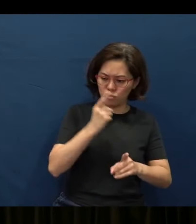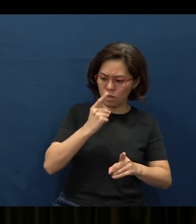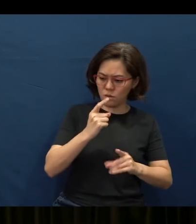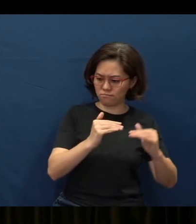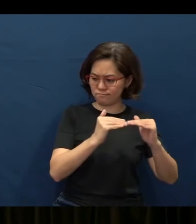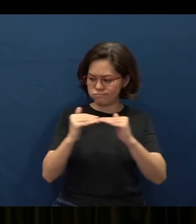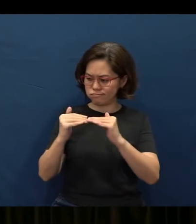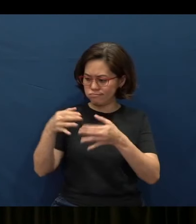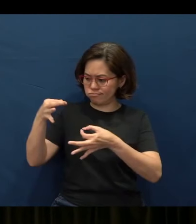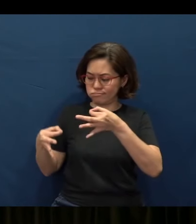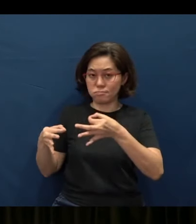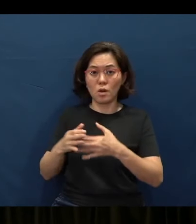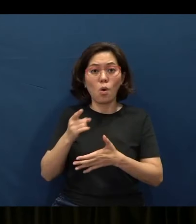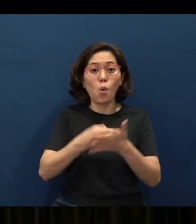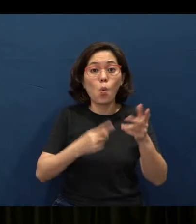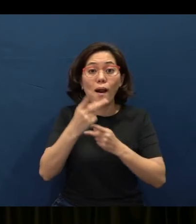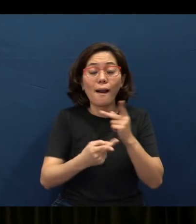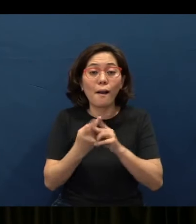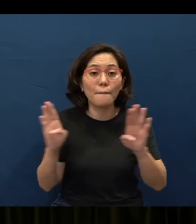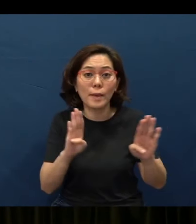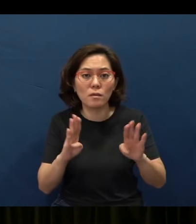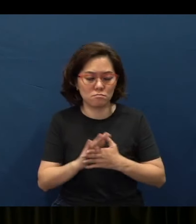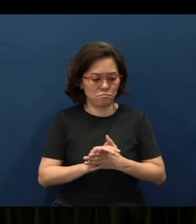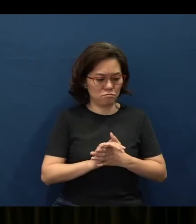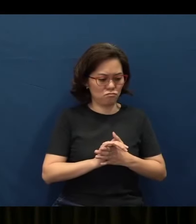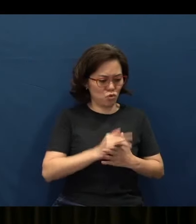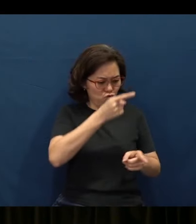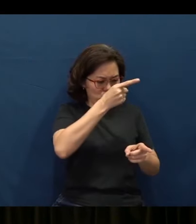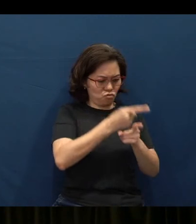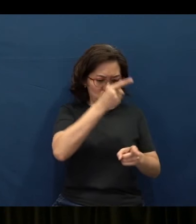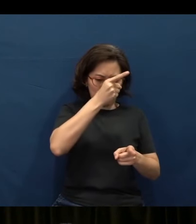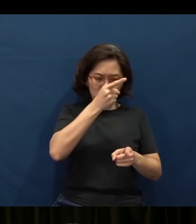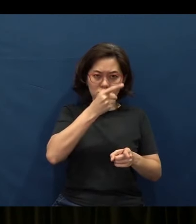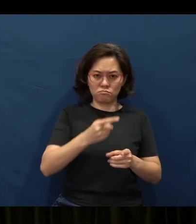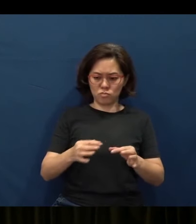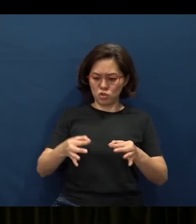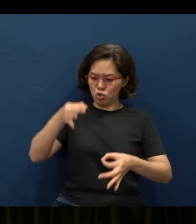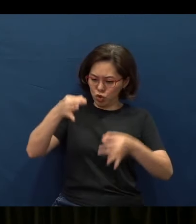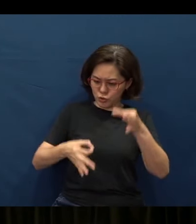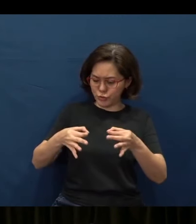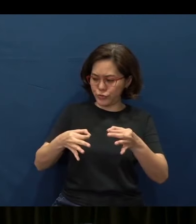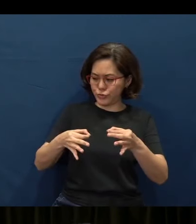What kind of behavior? Doing what is right and what is just and what is fair.